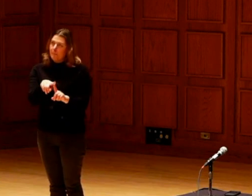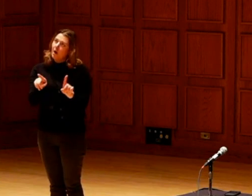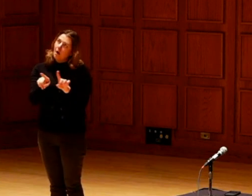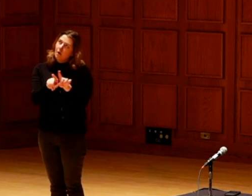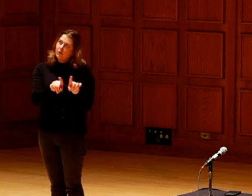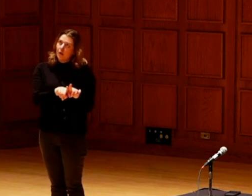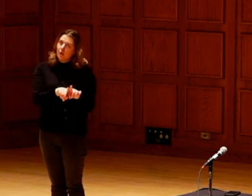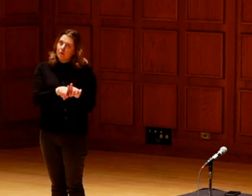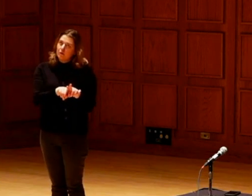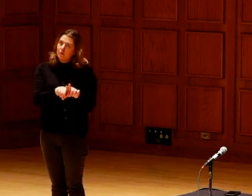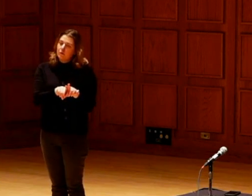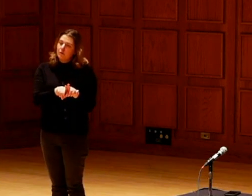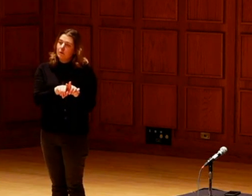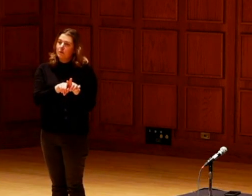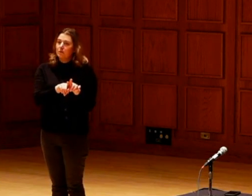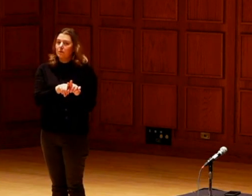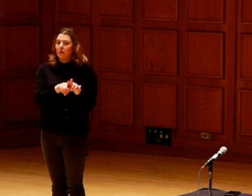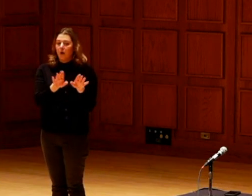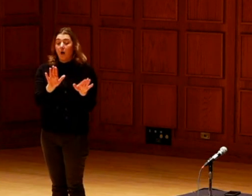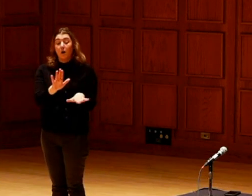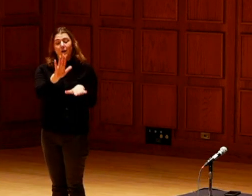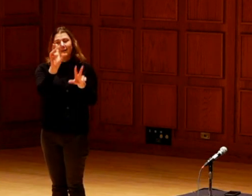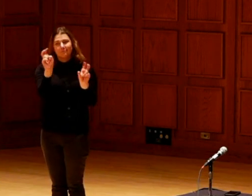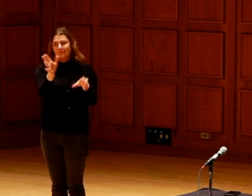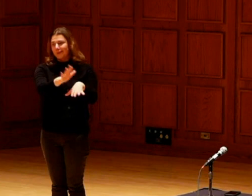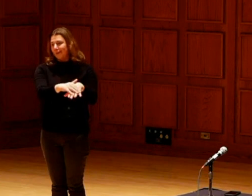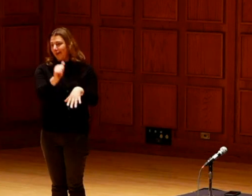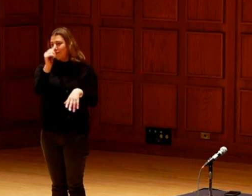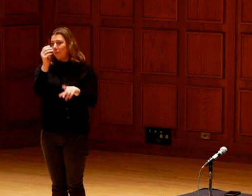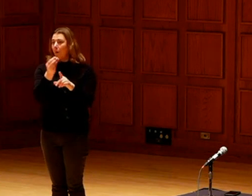Repatriation is not just the feminine energy, but calling all of